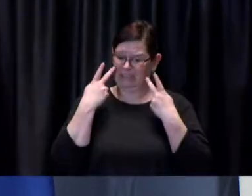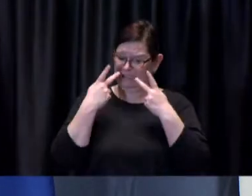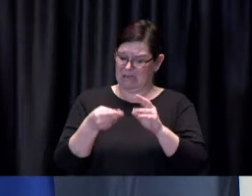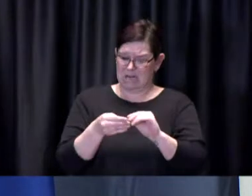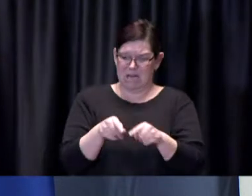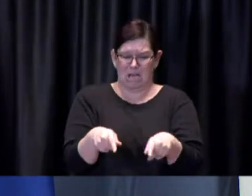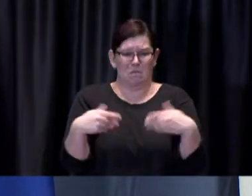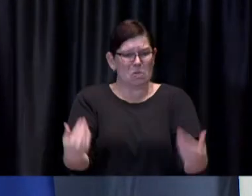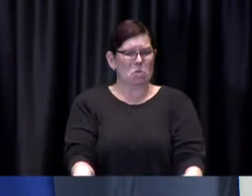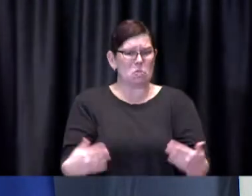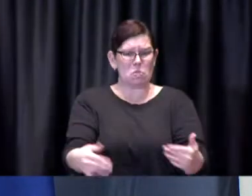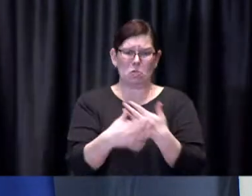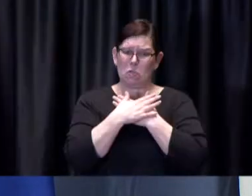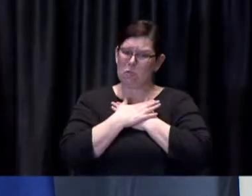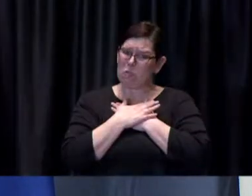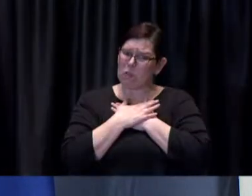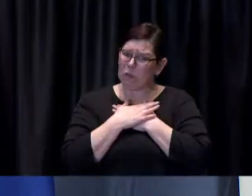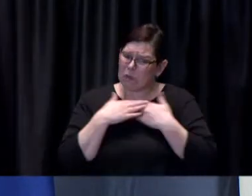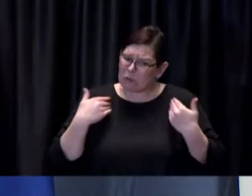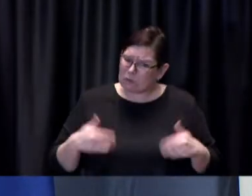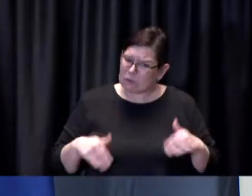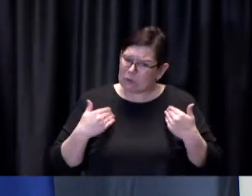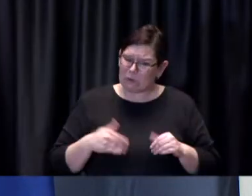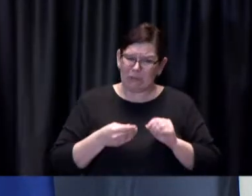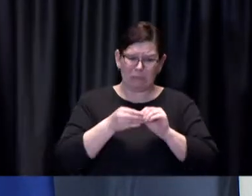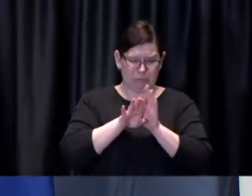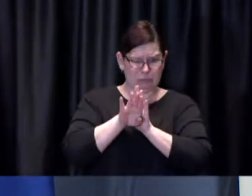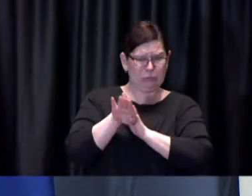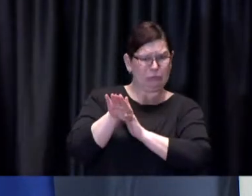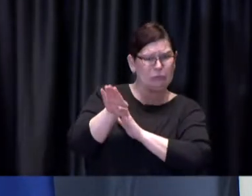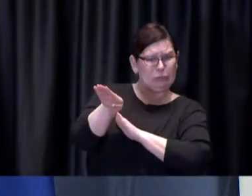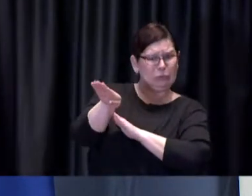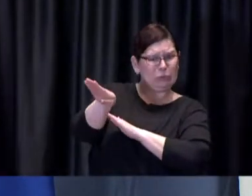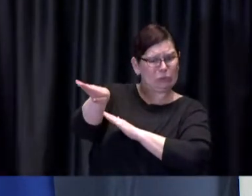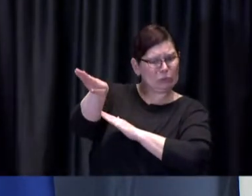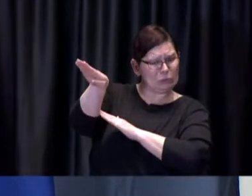in case counts and also the rise in the activity of the variants and I would say this about any